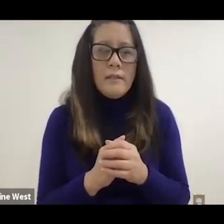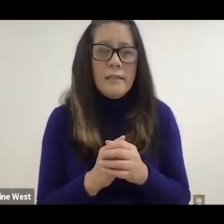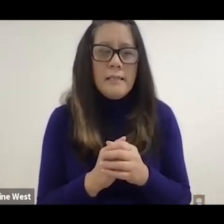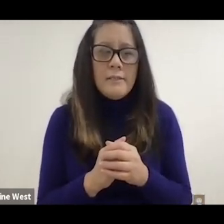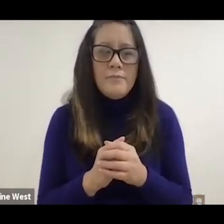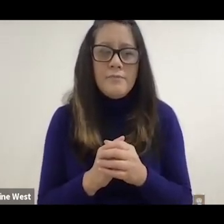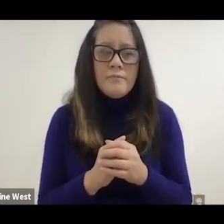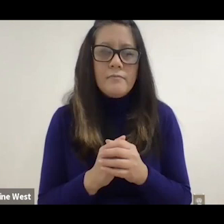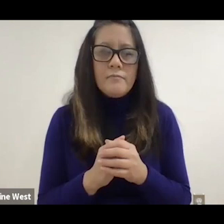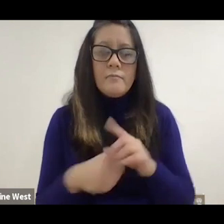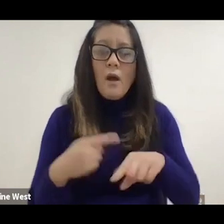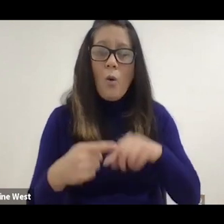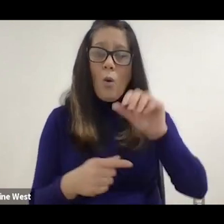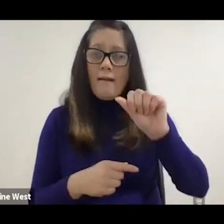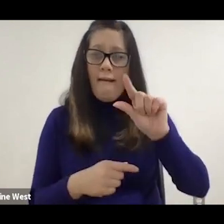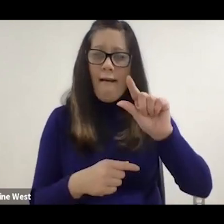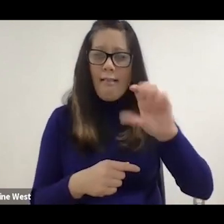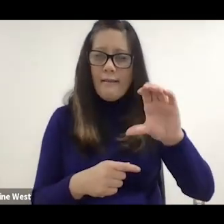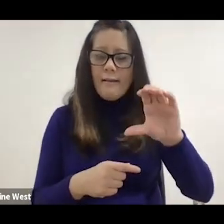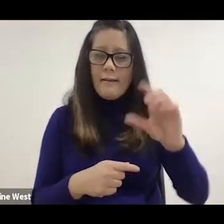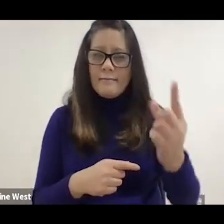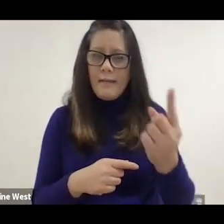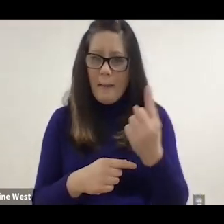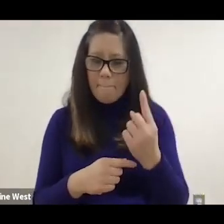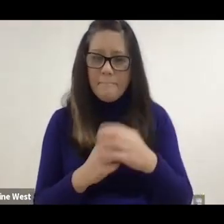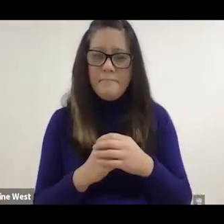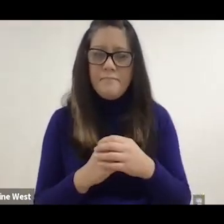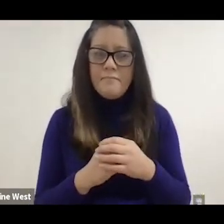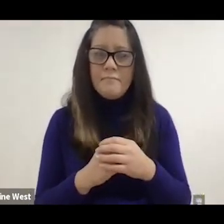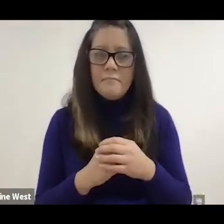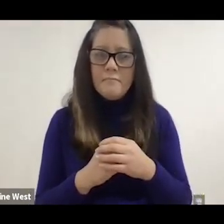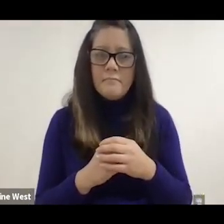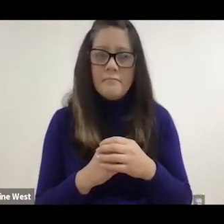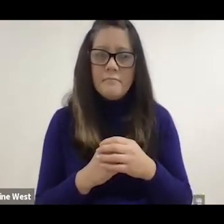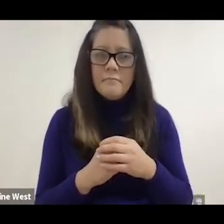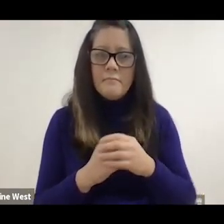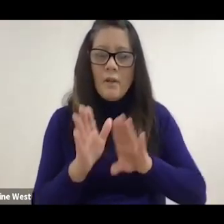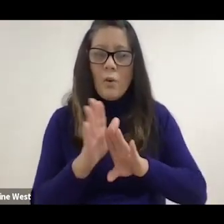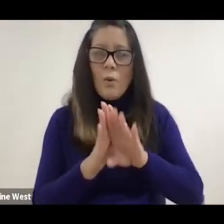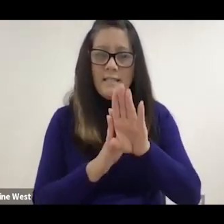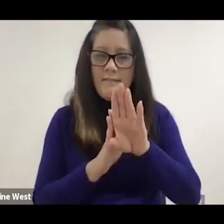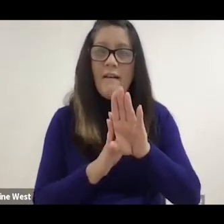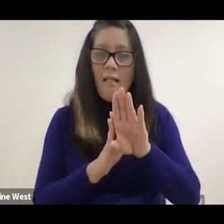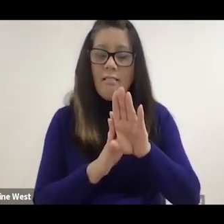have it very precisely positioned. And so when Alec came to us, we developed a phone,